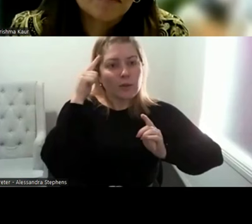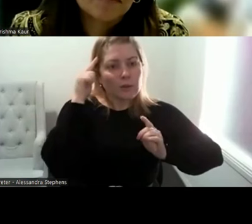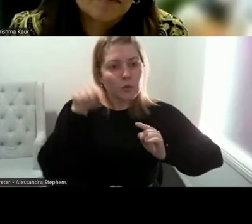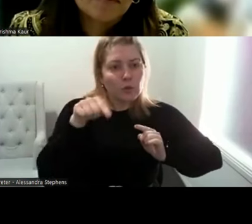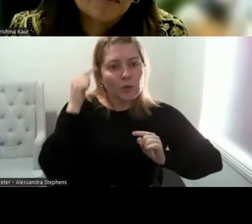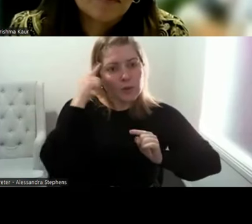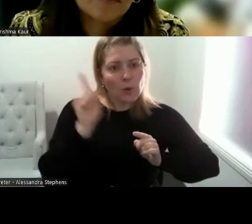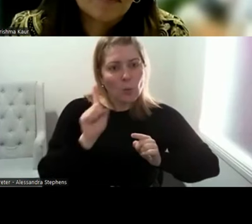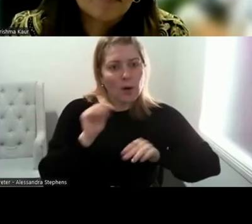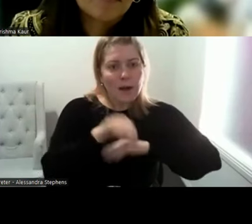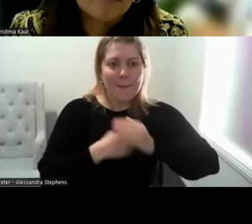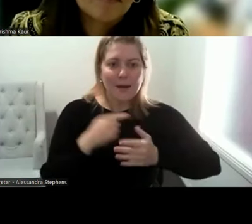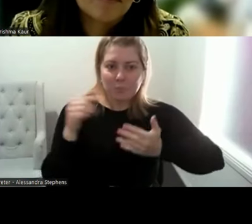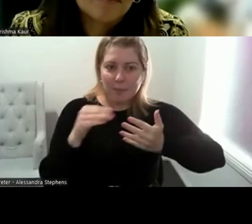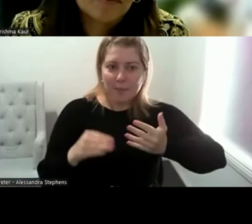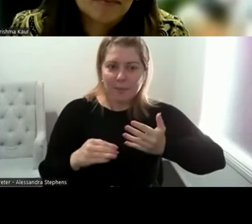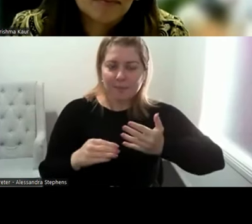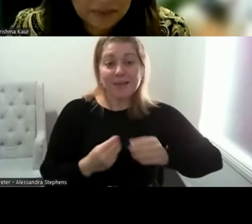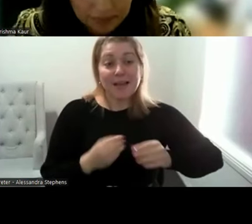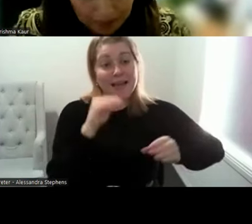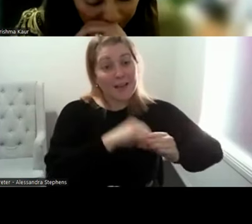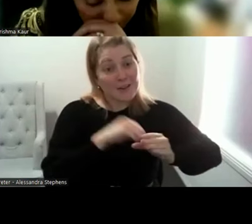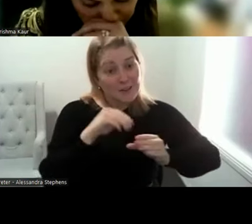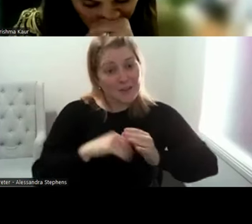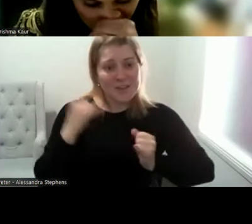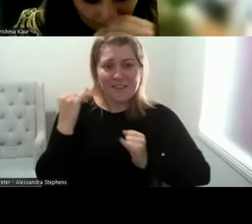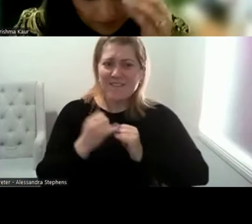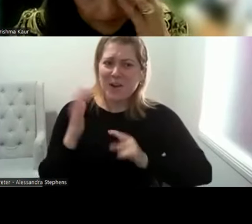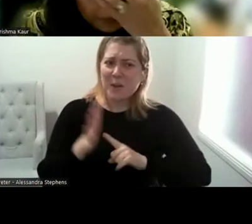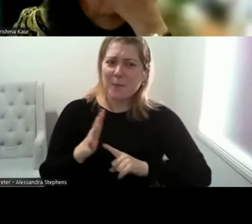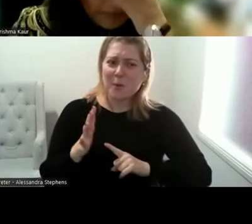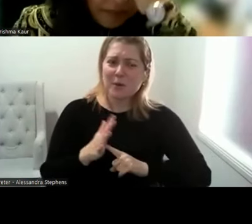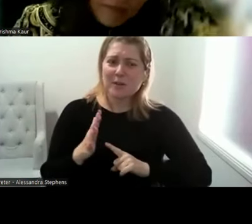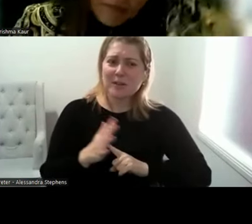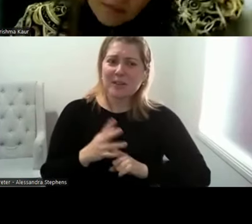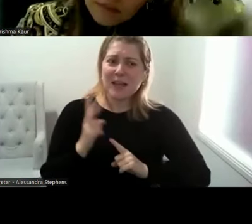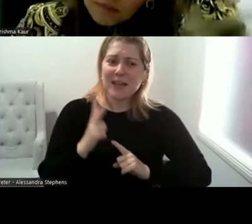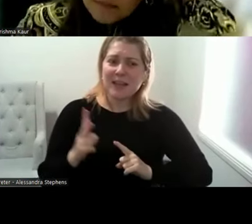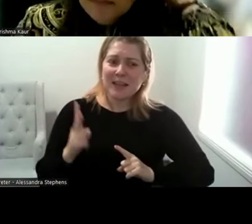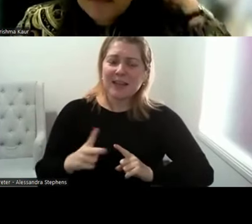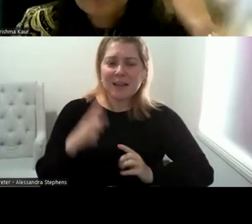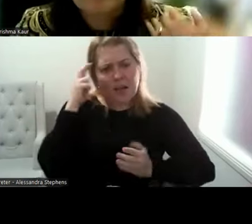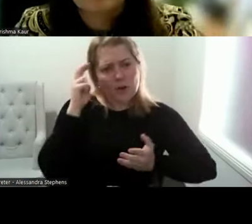Inclusion is so very important and again that acknowledgement of the diversity.